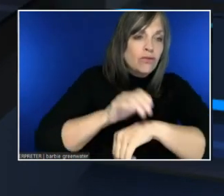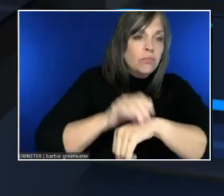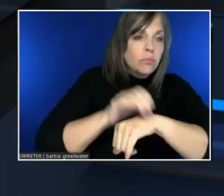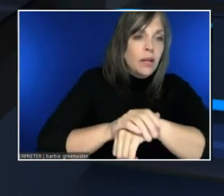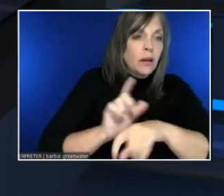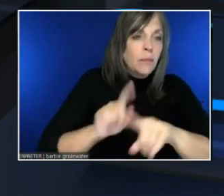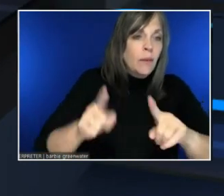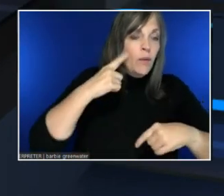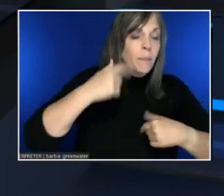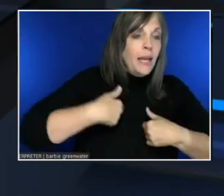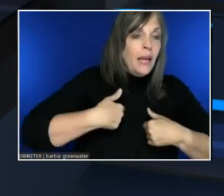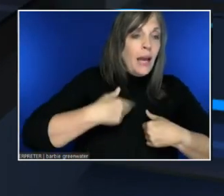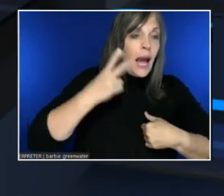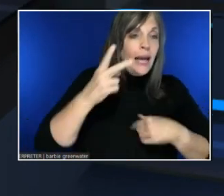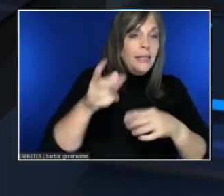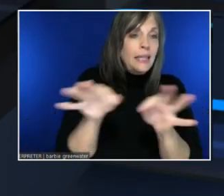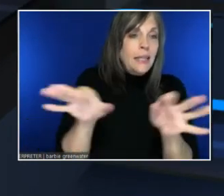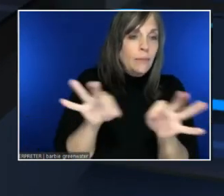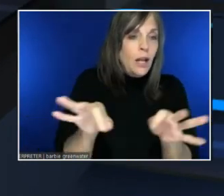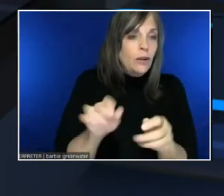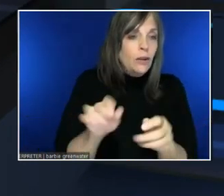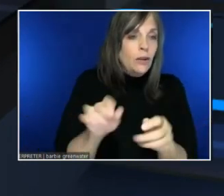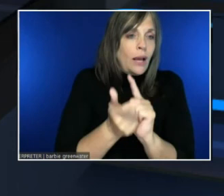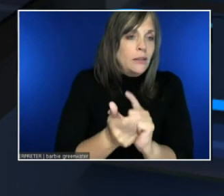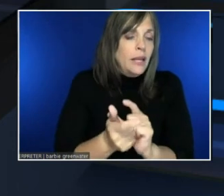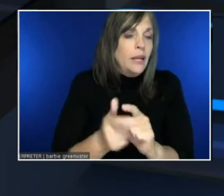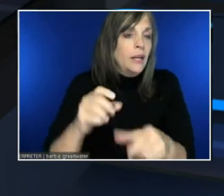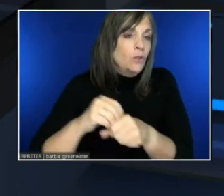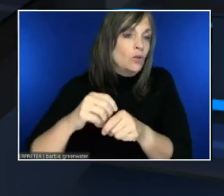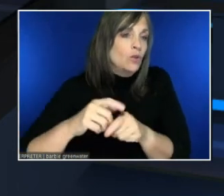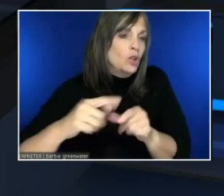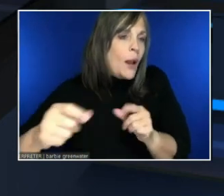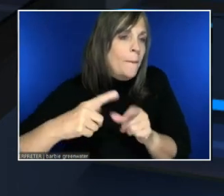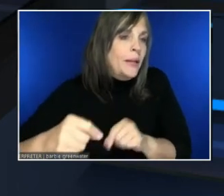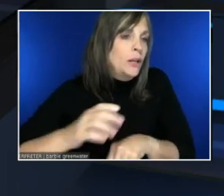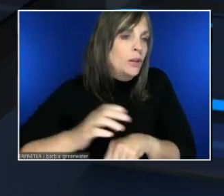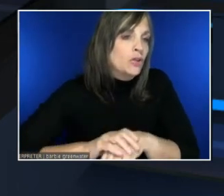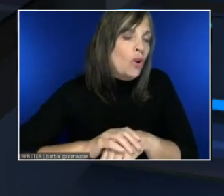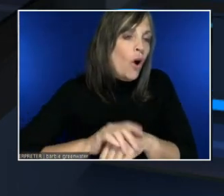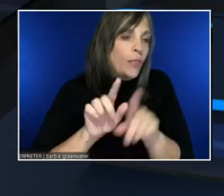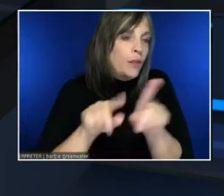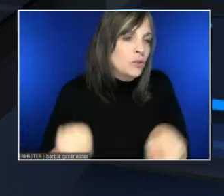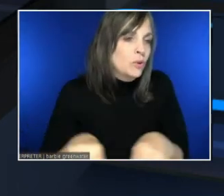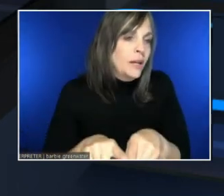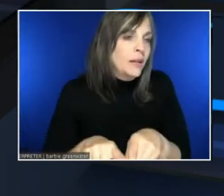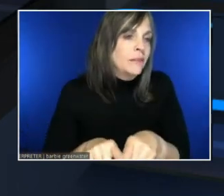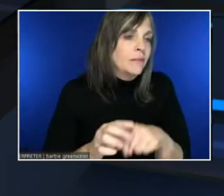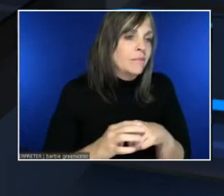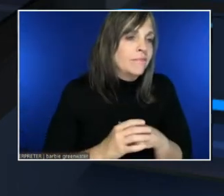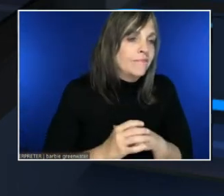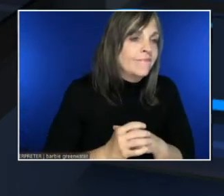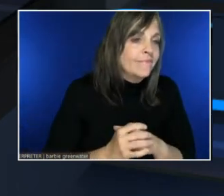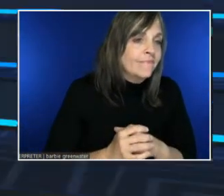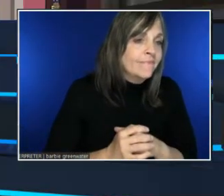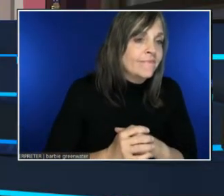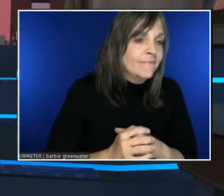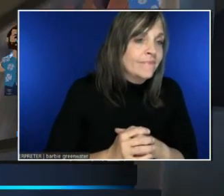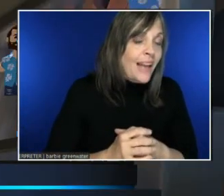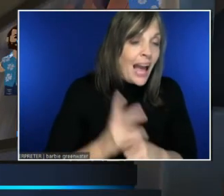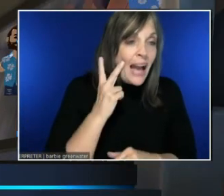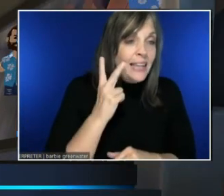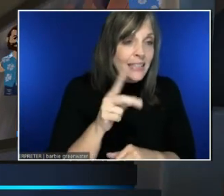I see subtitles translated into Japanese on the screen.